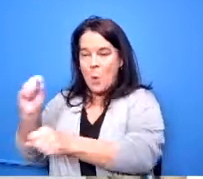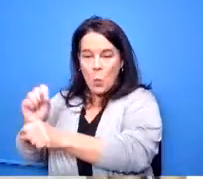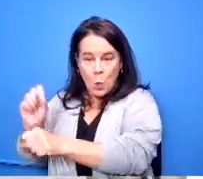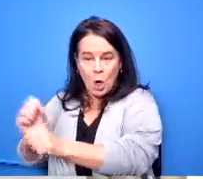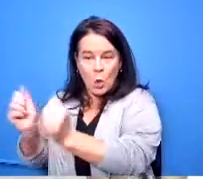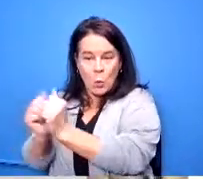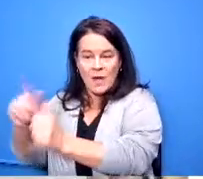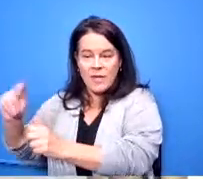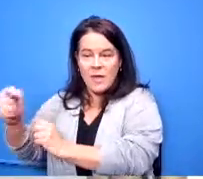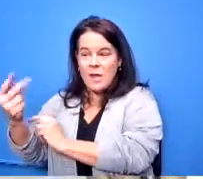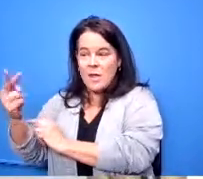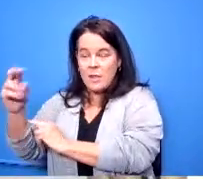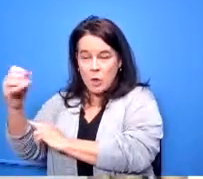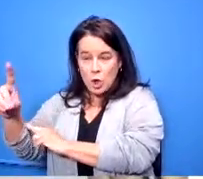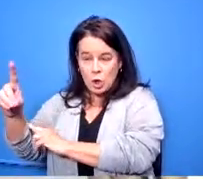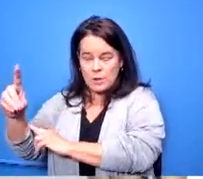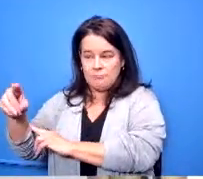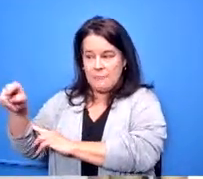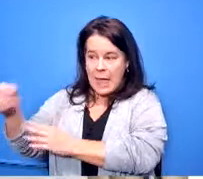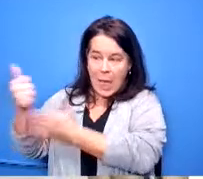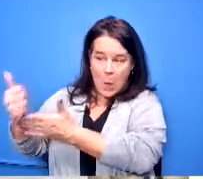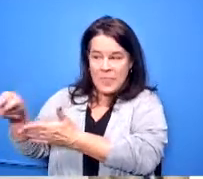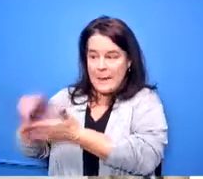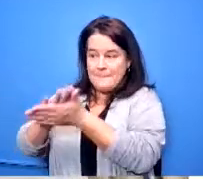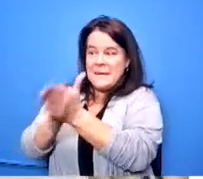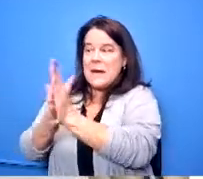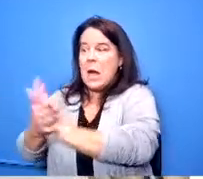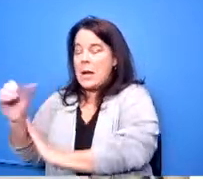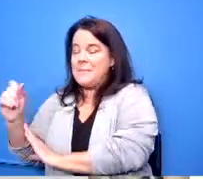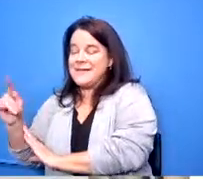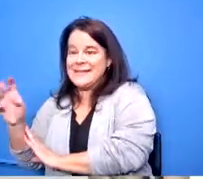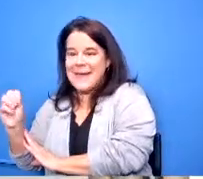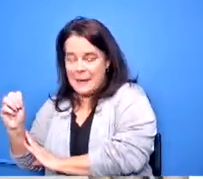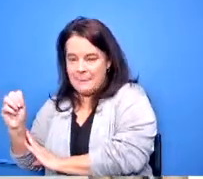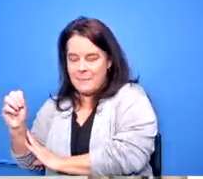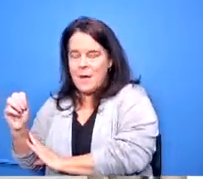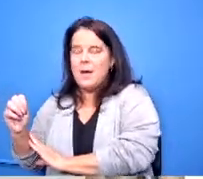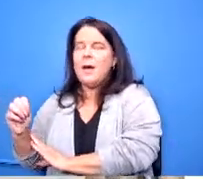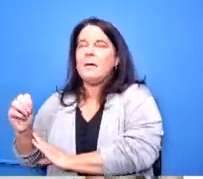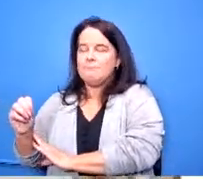into a stem program so they started that process and they worked with them for that full year